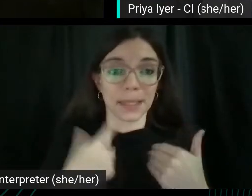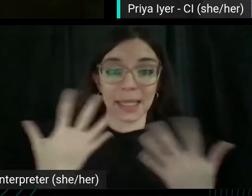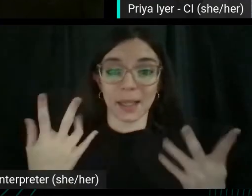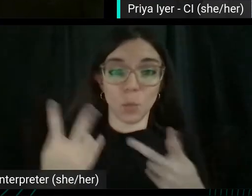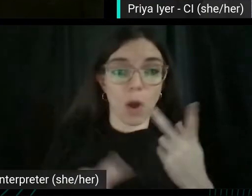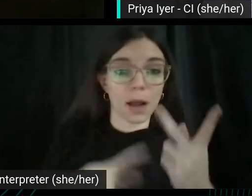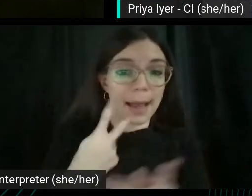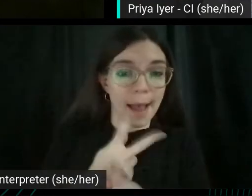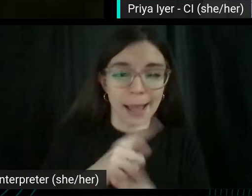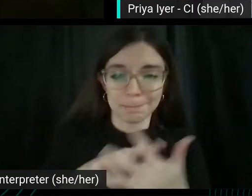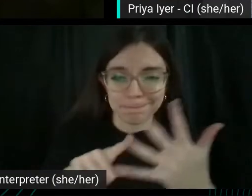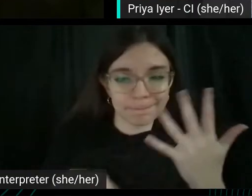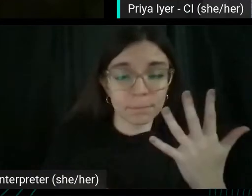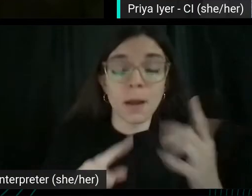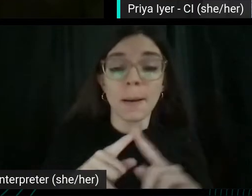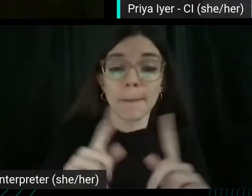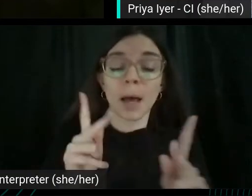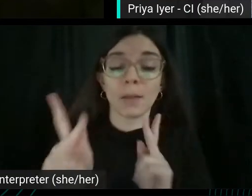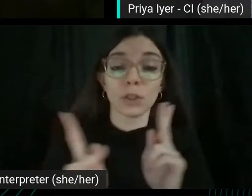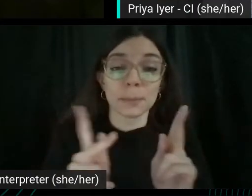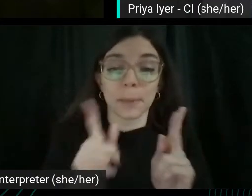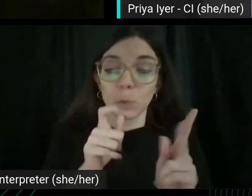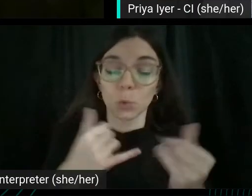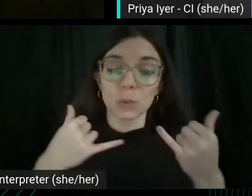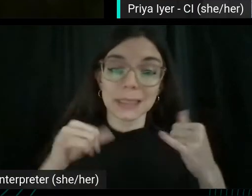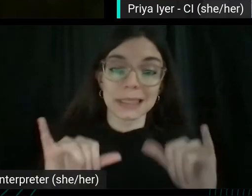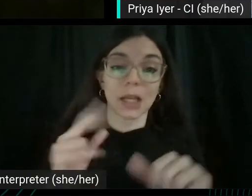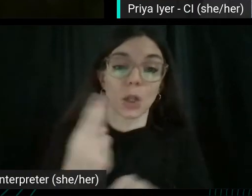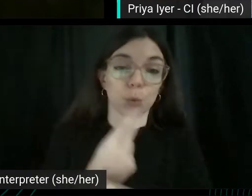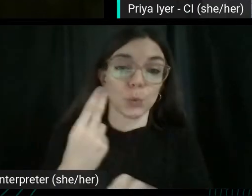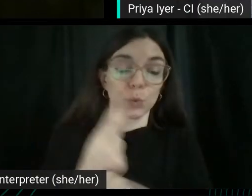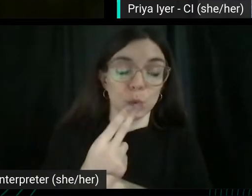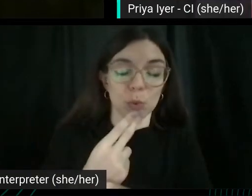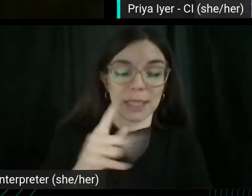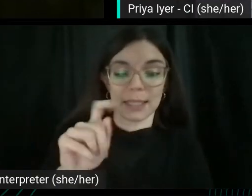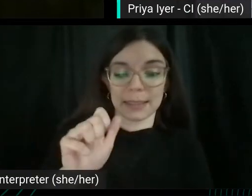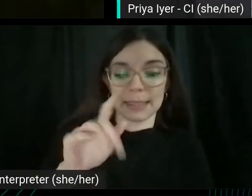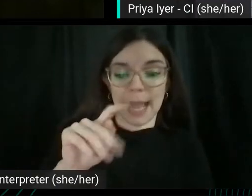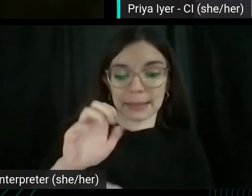are like people who do still use this tactic in terms of being clickbait.